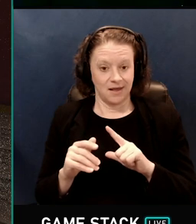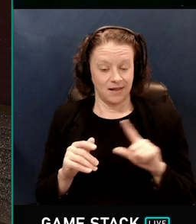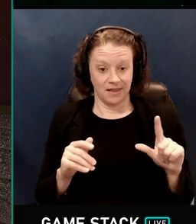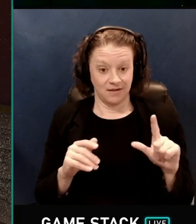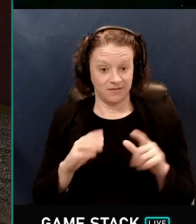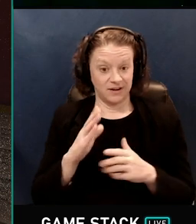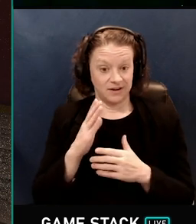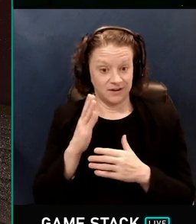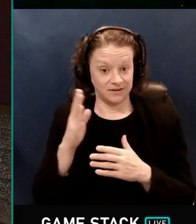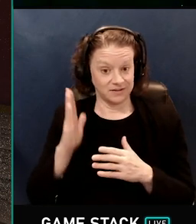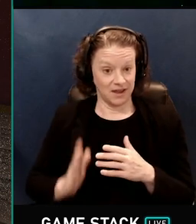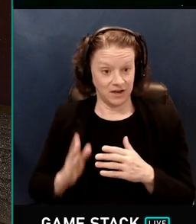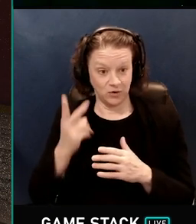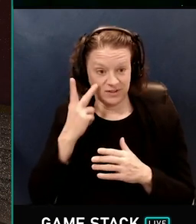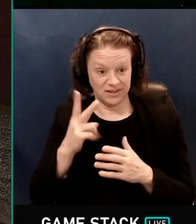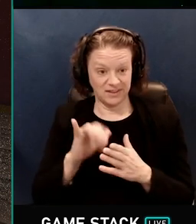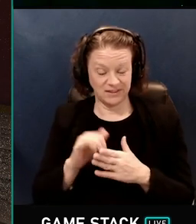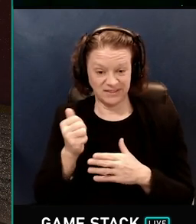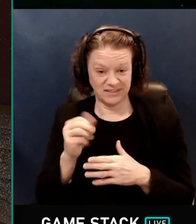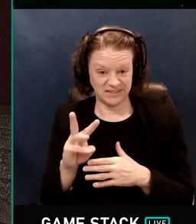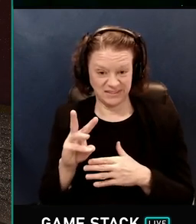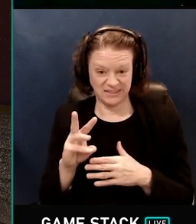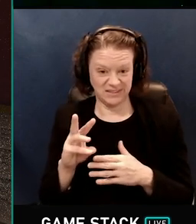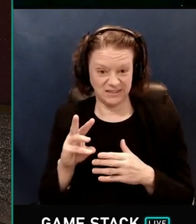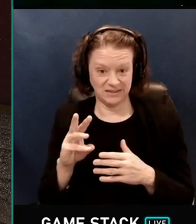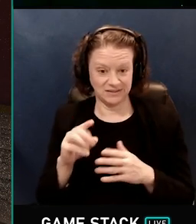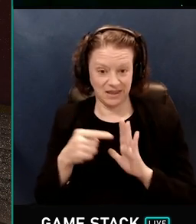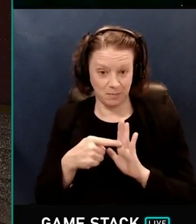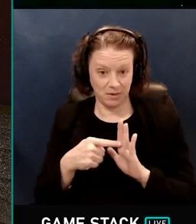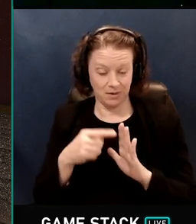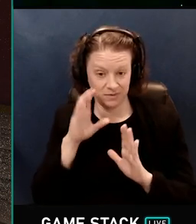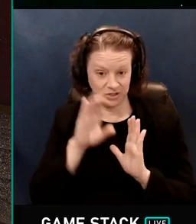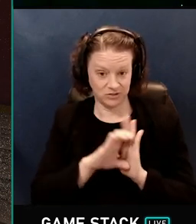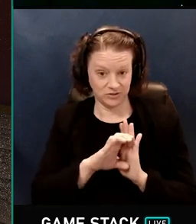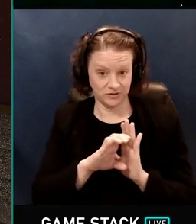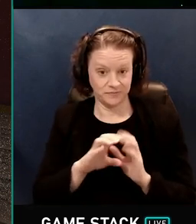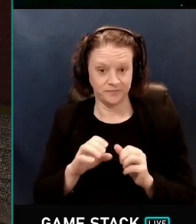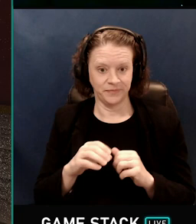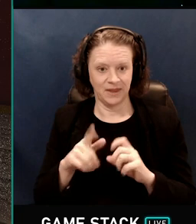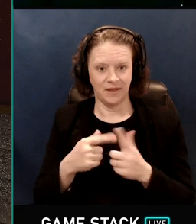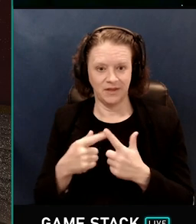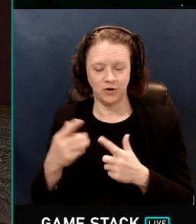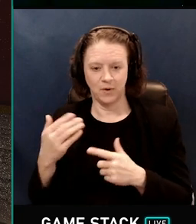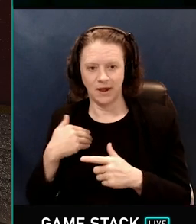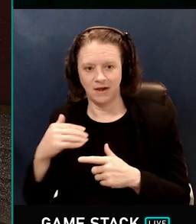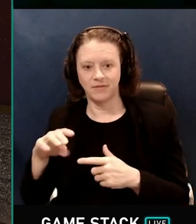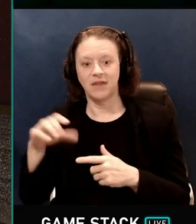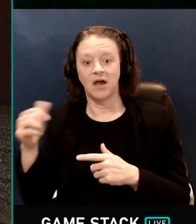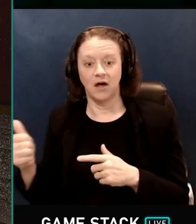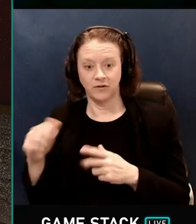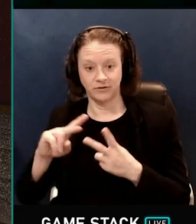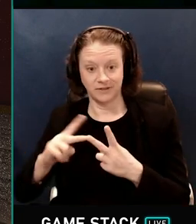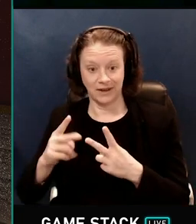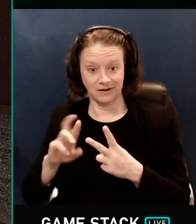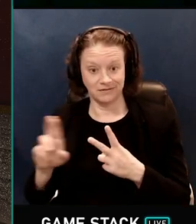You can see with the uniform random distribution, we have a lot more noise in this area than we do with the cosine weighted distribution,